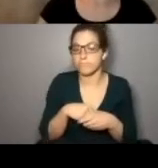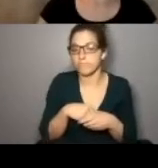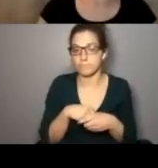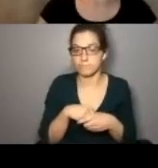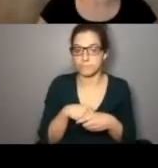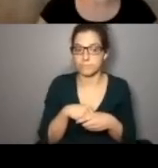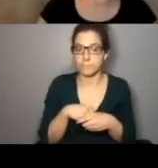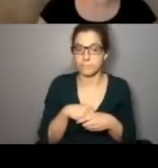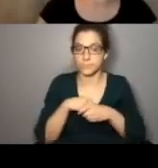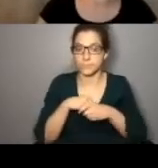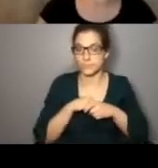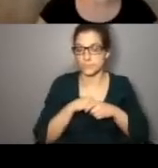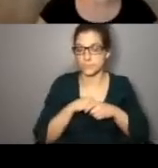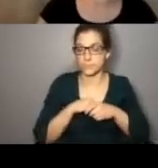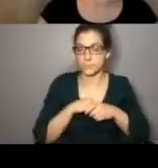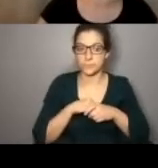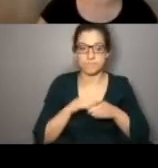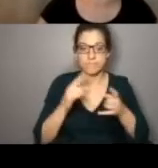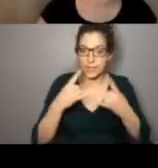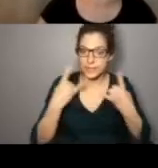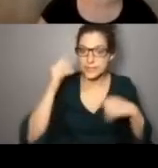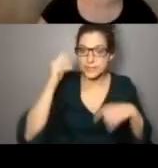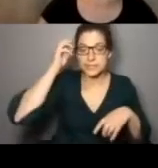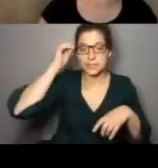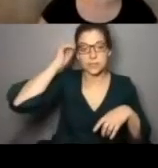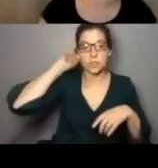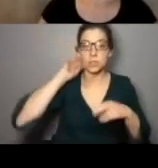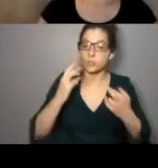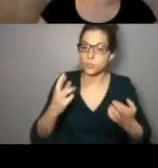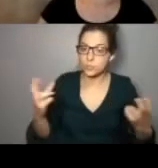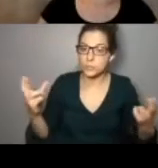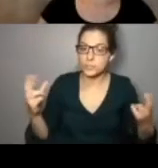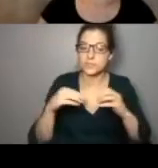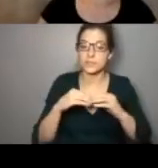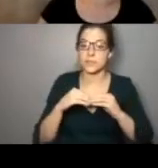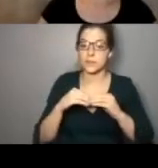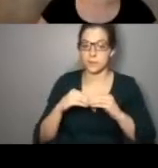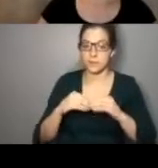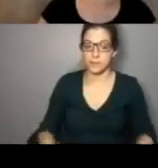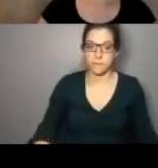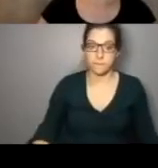age, masking, resources, even things like